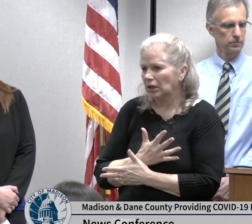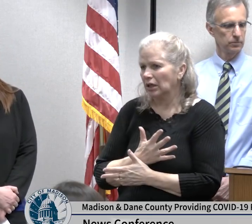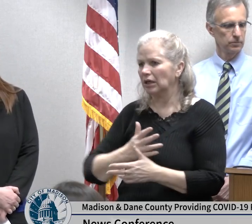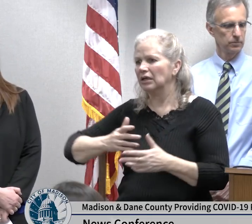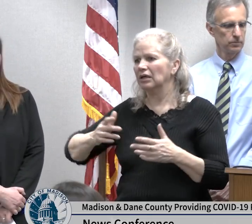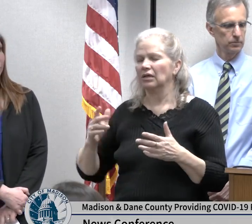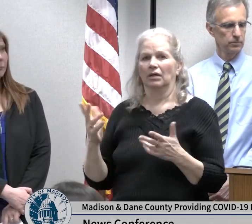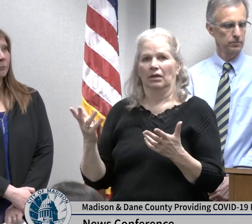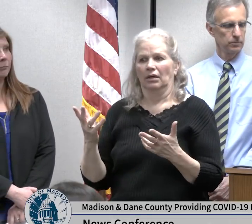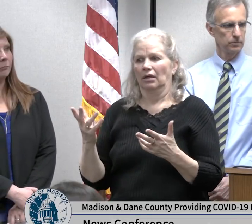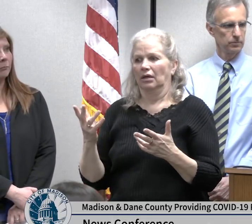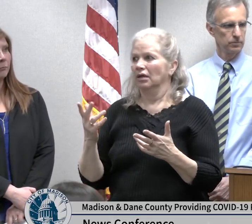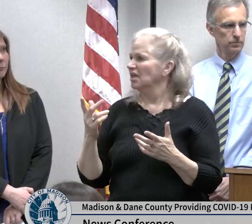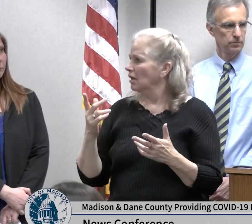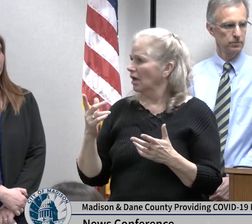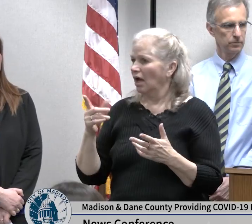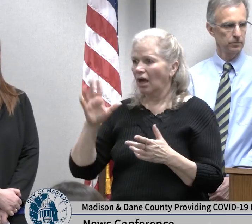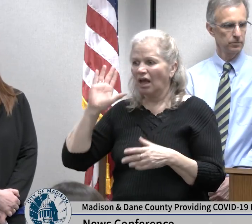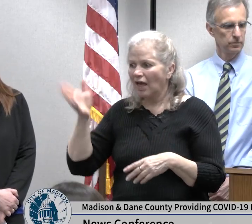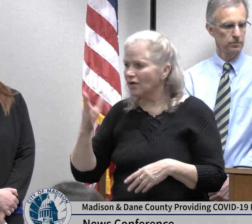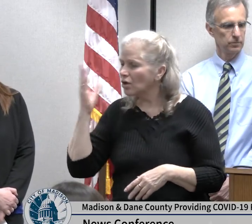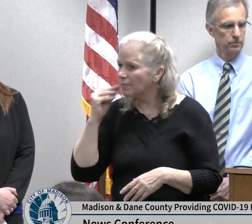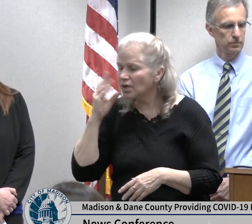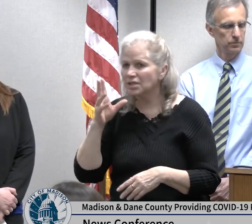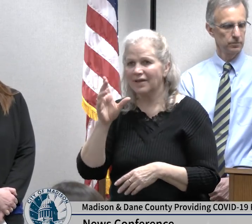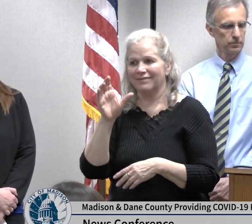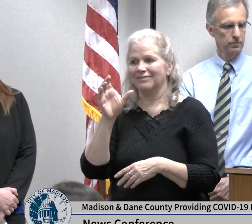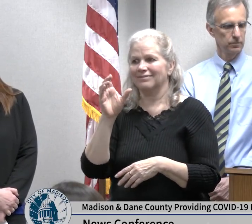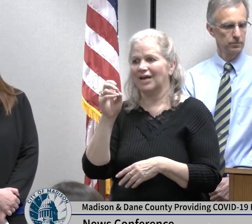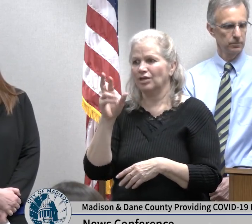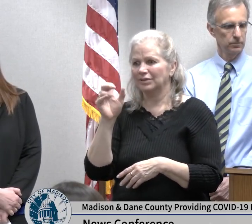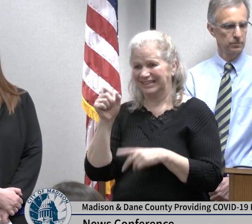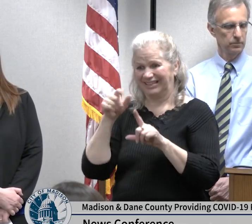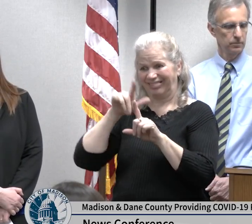but it is important to intentionally think about what one is doing those